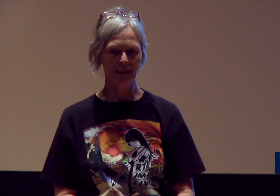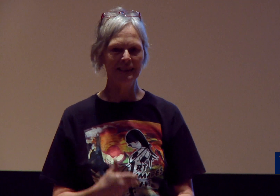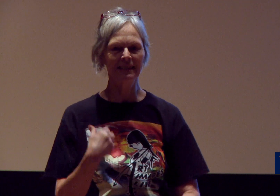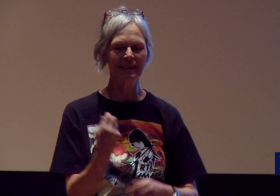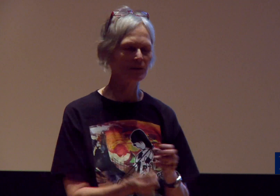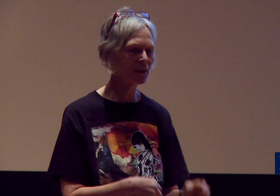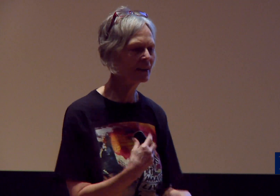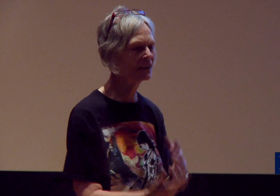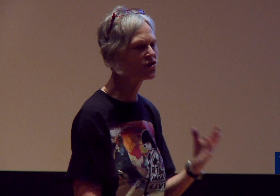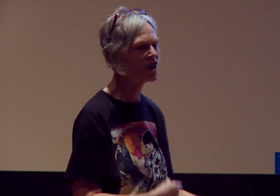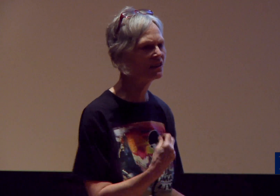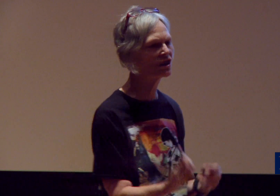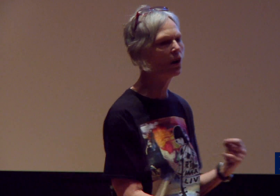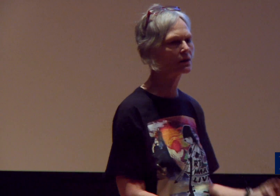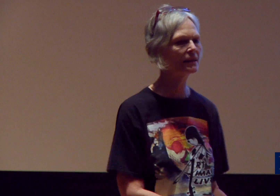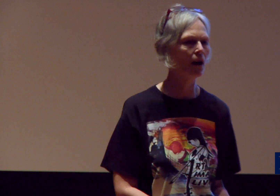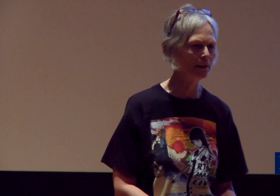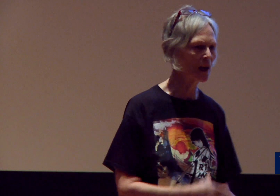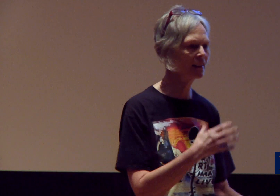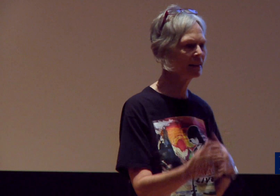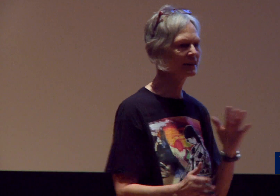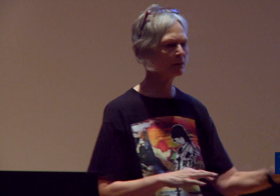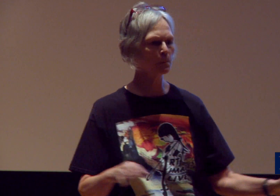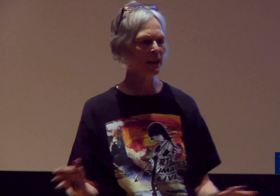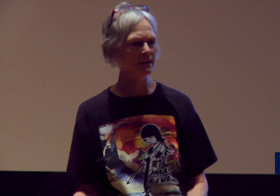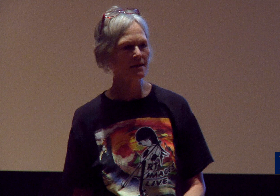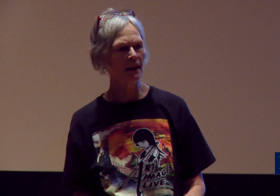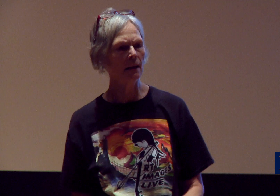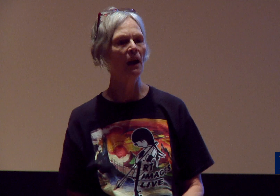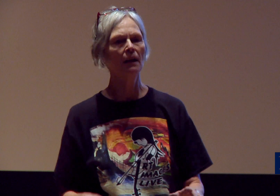I see everything as changing all the time, nothing as ever being the same.